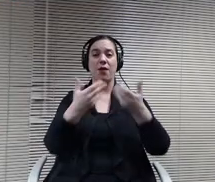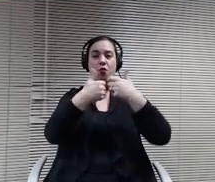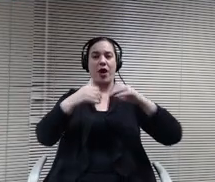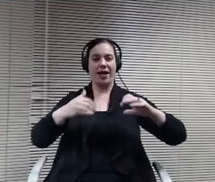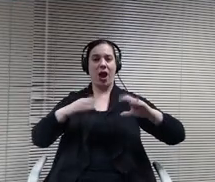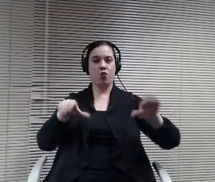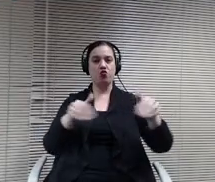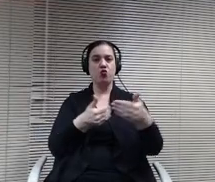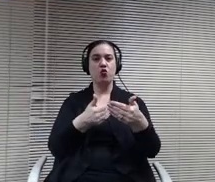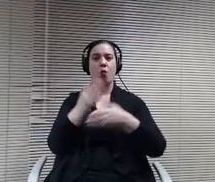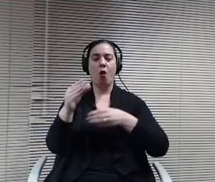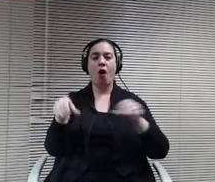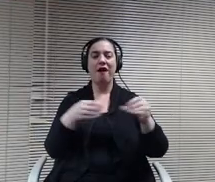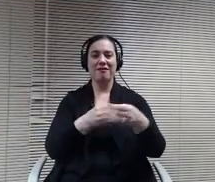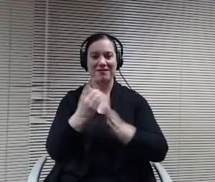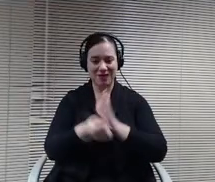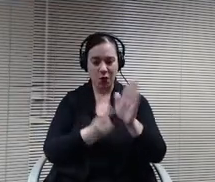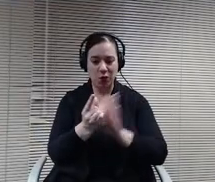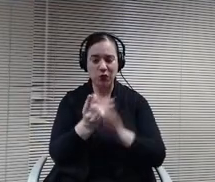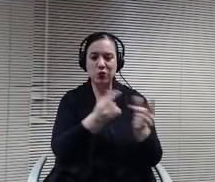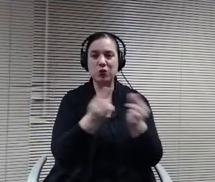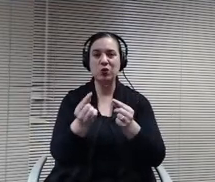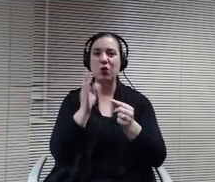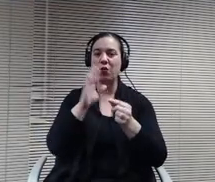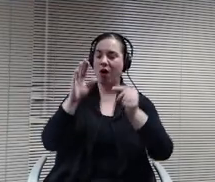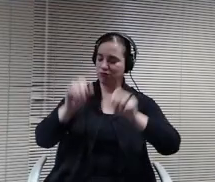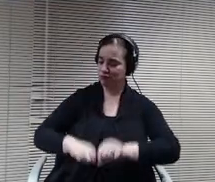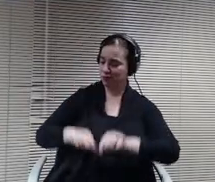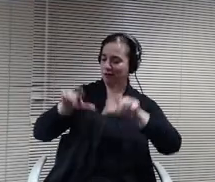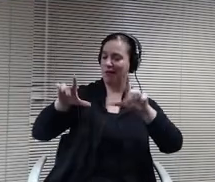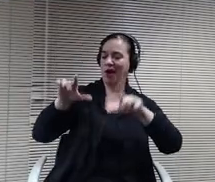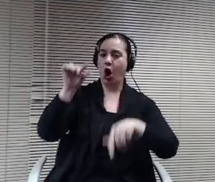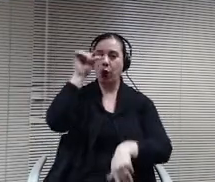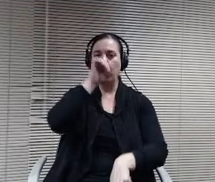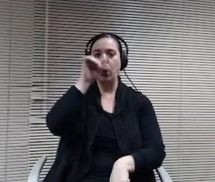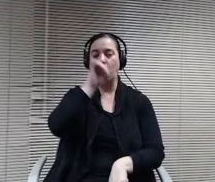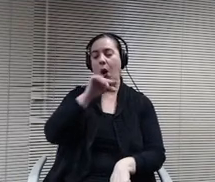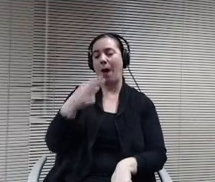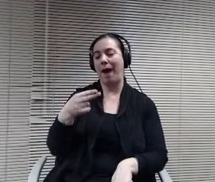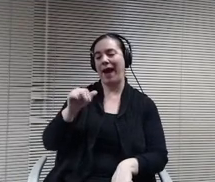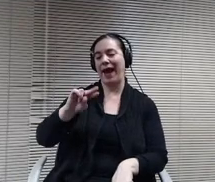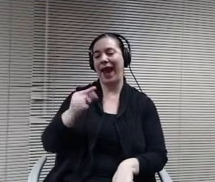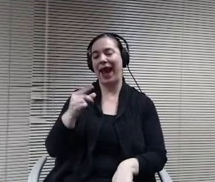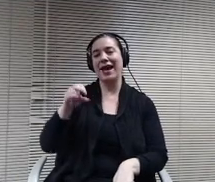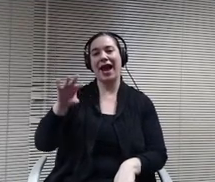Google Hangout and kids can come and visit them a lot of times kids want to just check in and say hi.